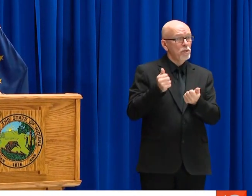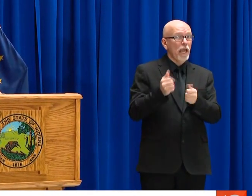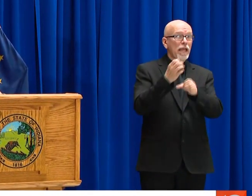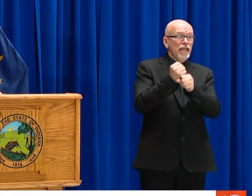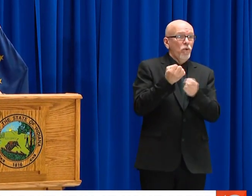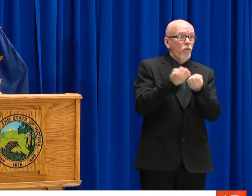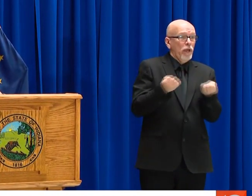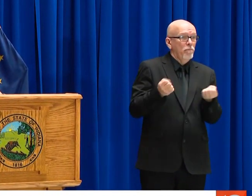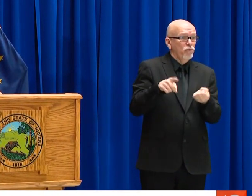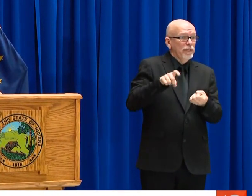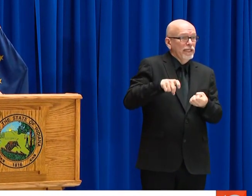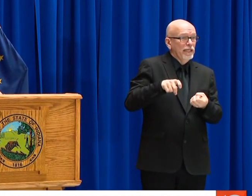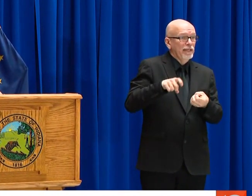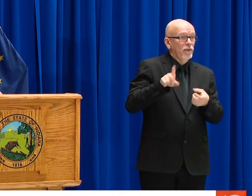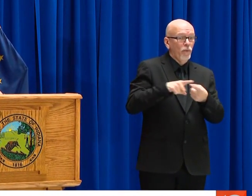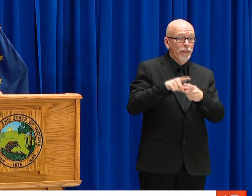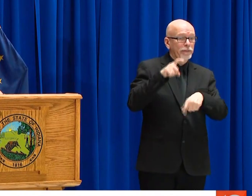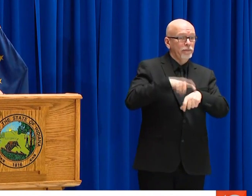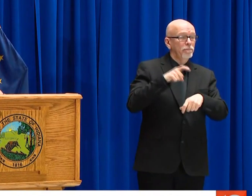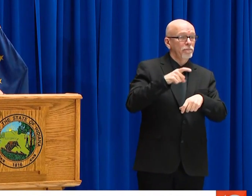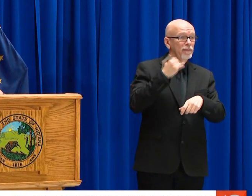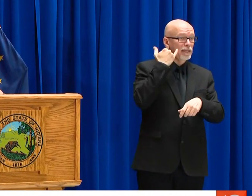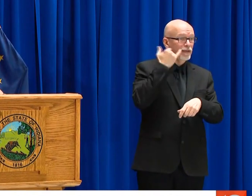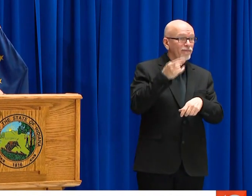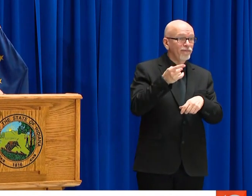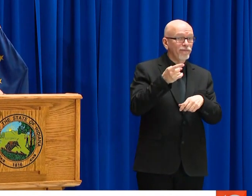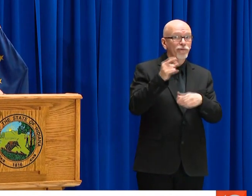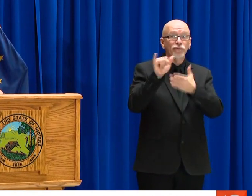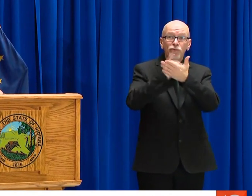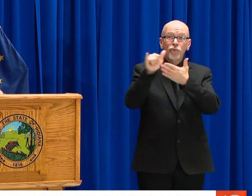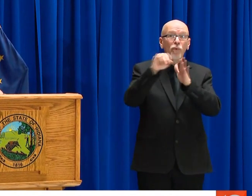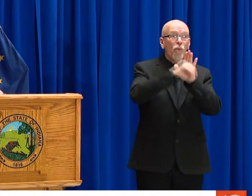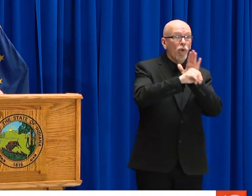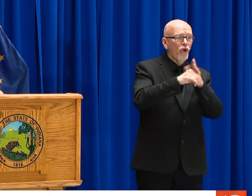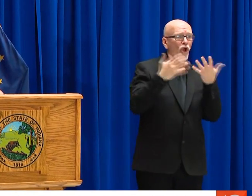BUT WE'RE CERTAINLY PREPARING FOR THAT. ARE YOU CONFIDENT YOU'LL BE